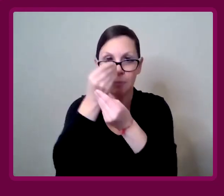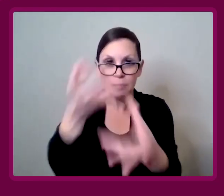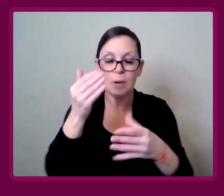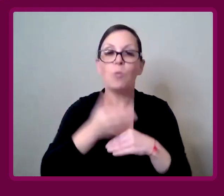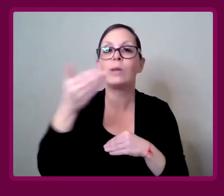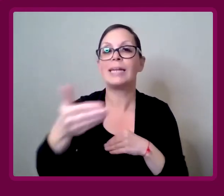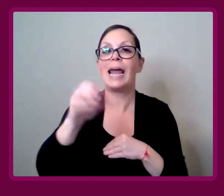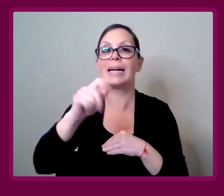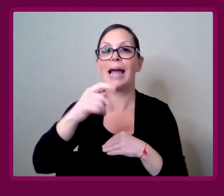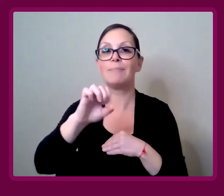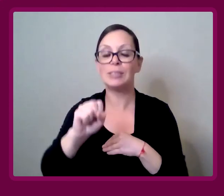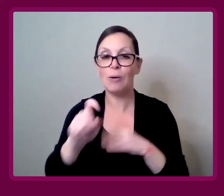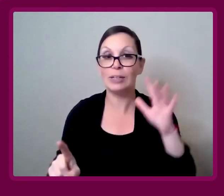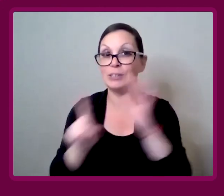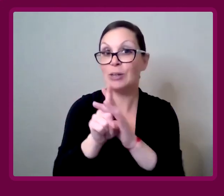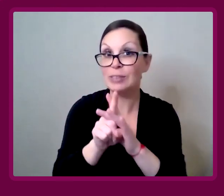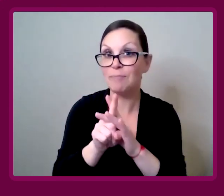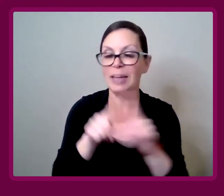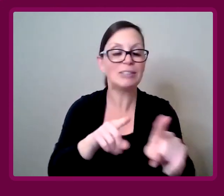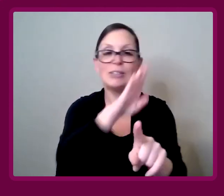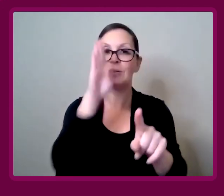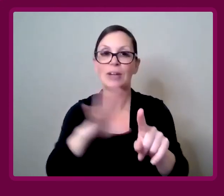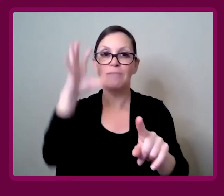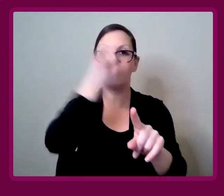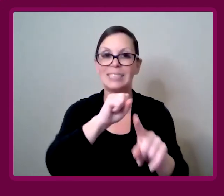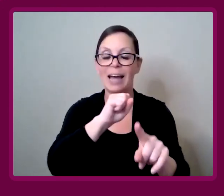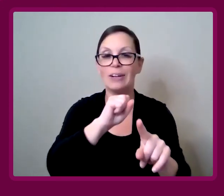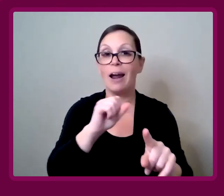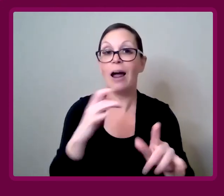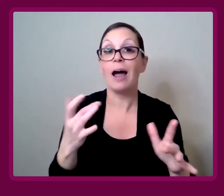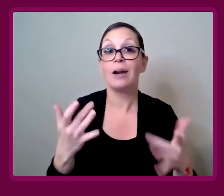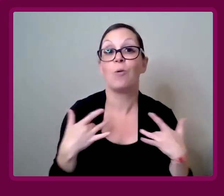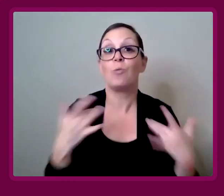notified when the next episode drops, so you never miss out on what's up with WID.